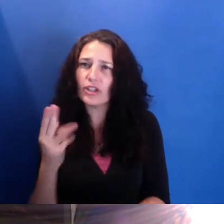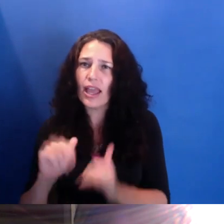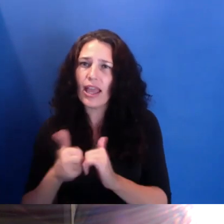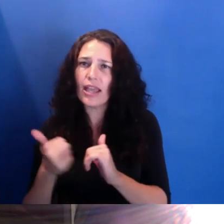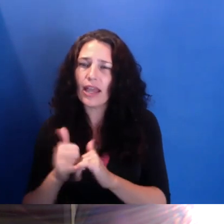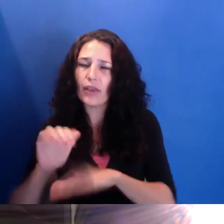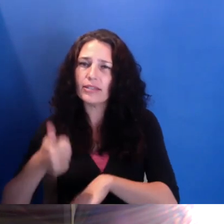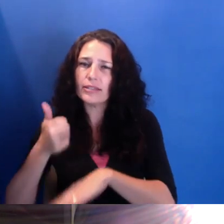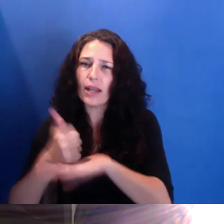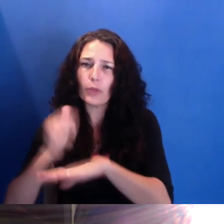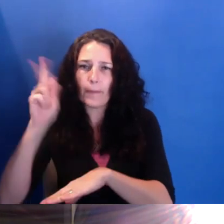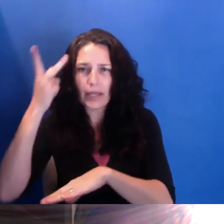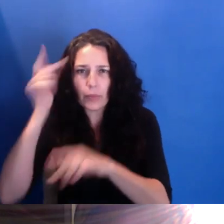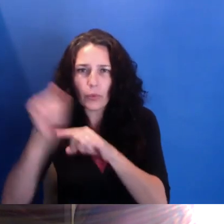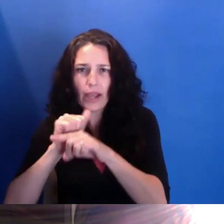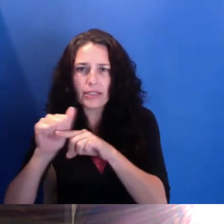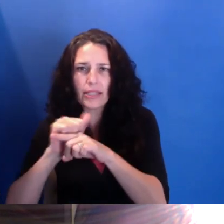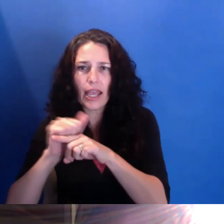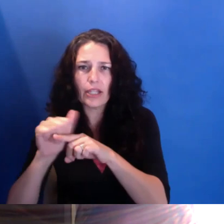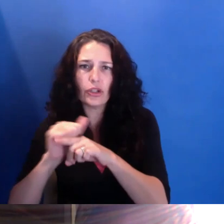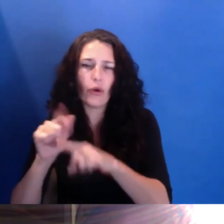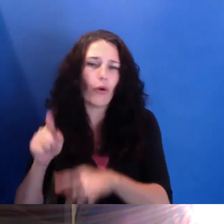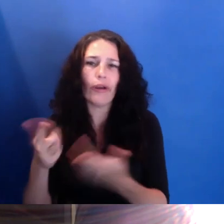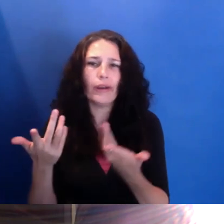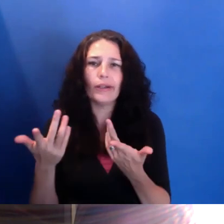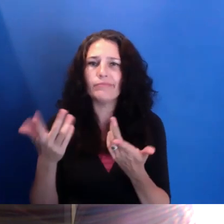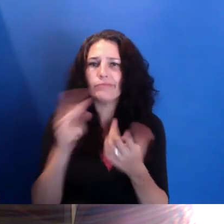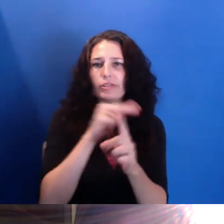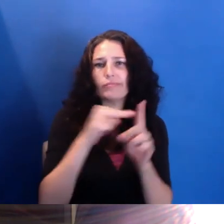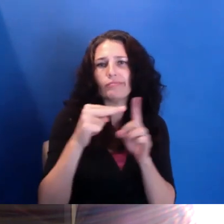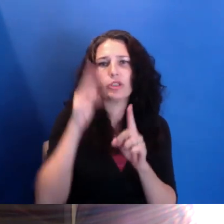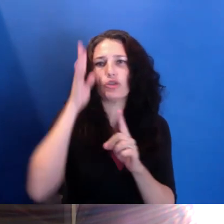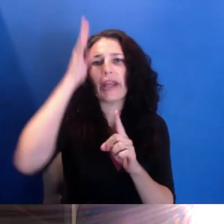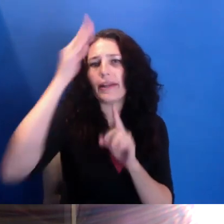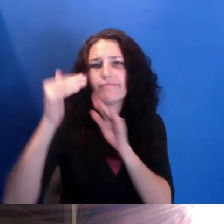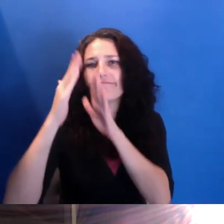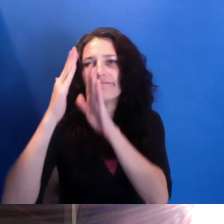So thank you both for just sharing your wisdom and your heart with us today.